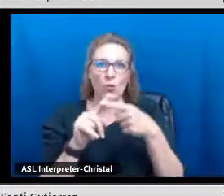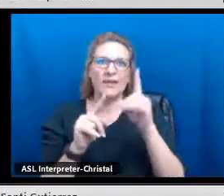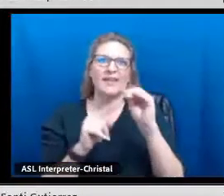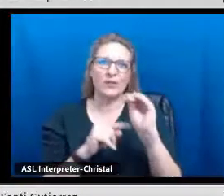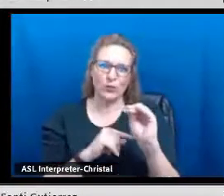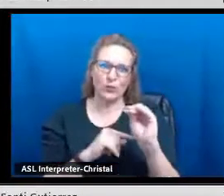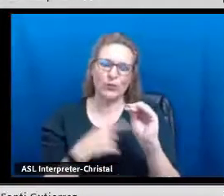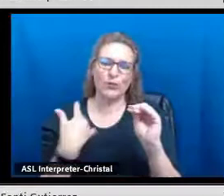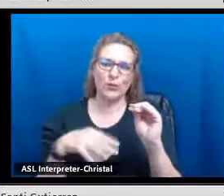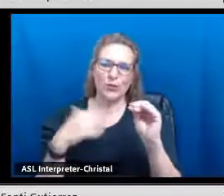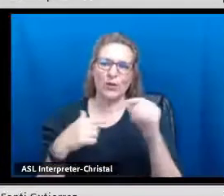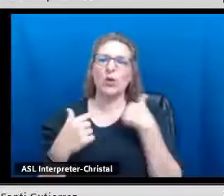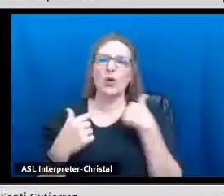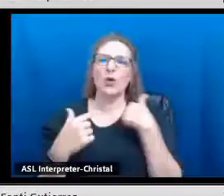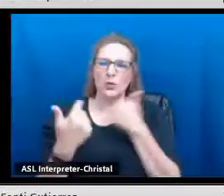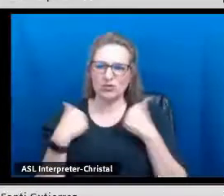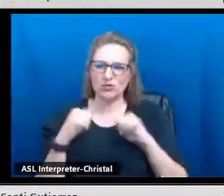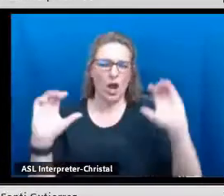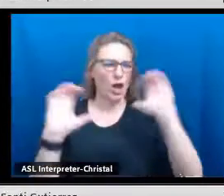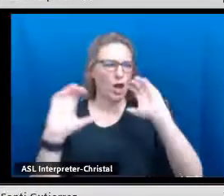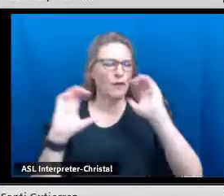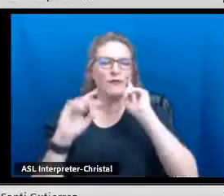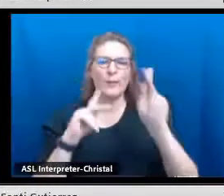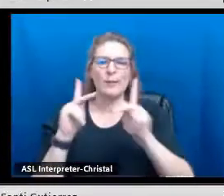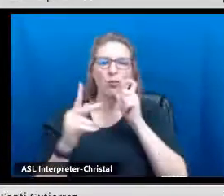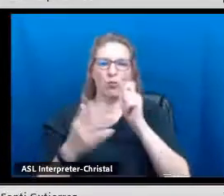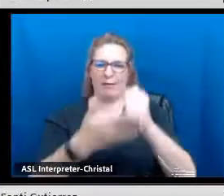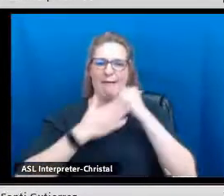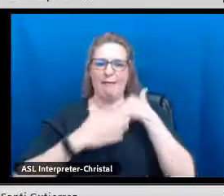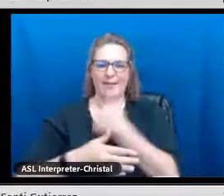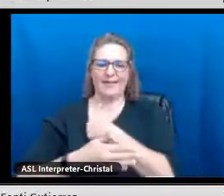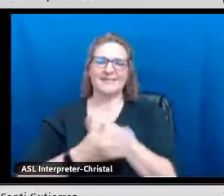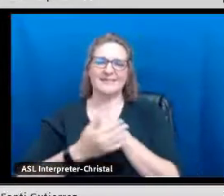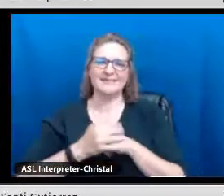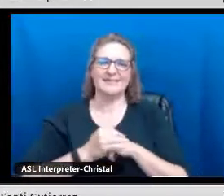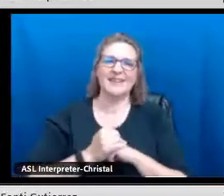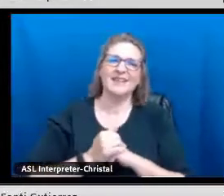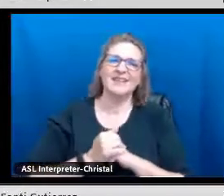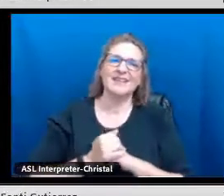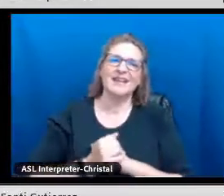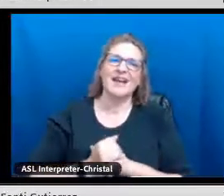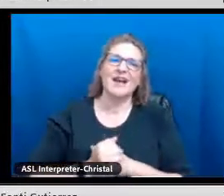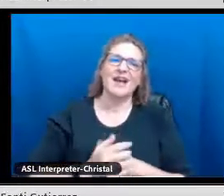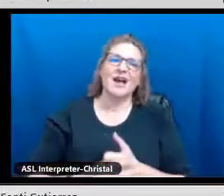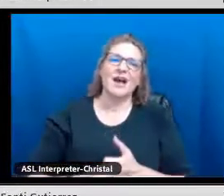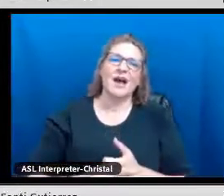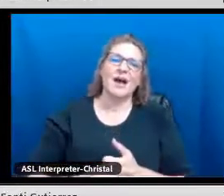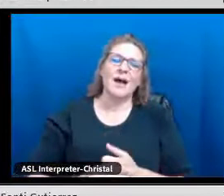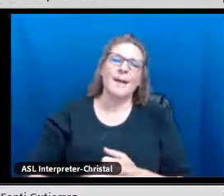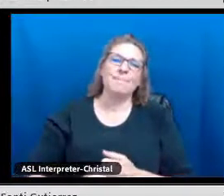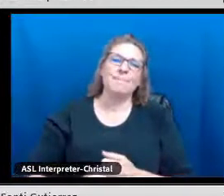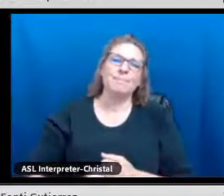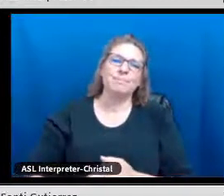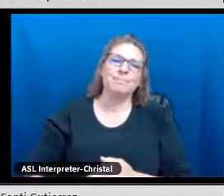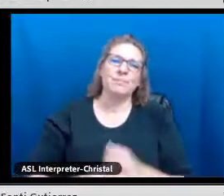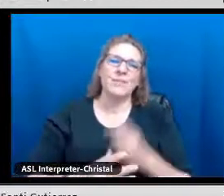as well. They don't come very often but when they do, we've really tried to look for people that can help us.